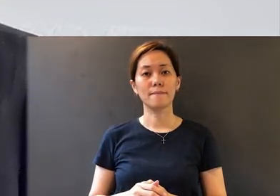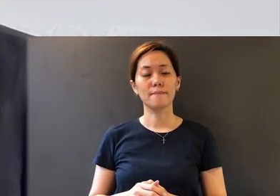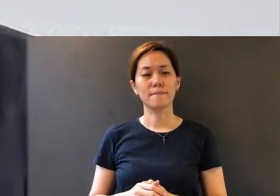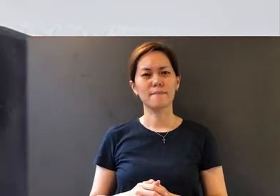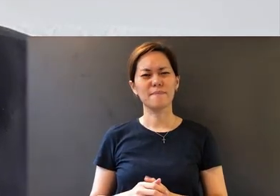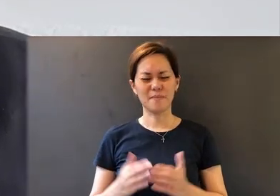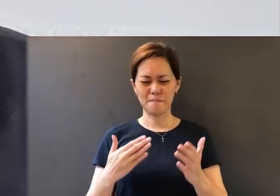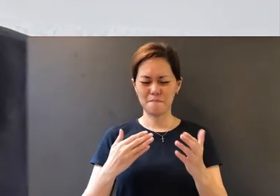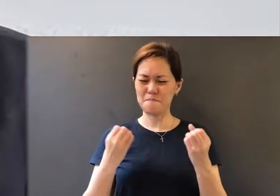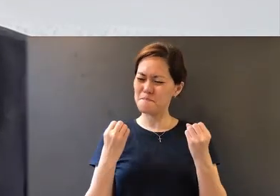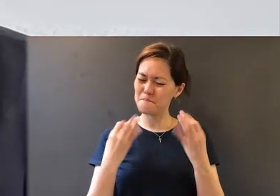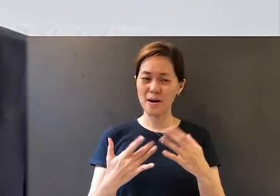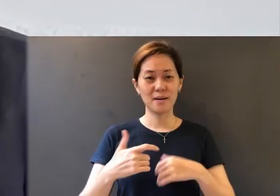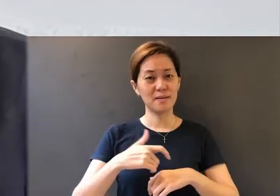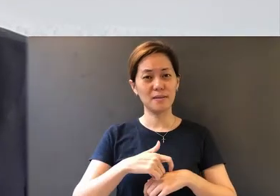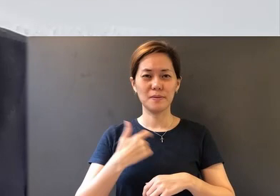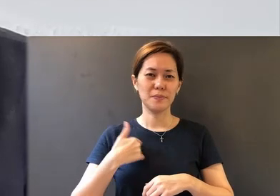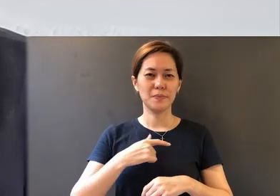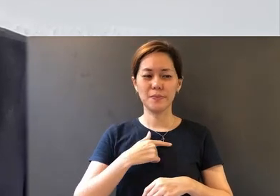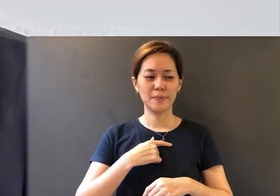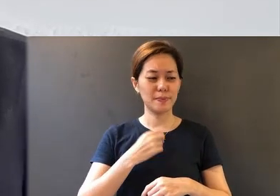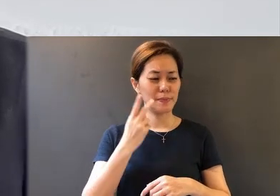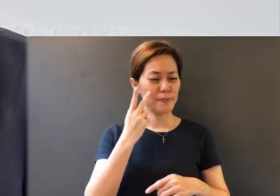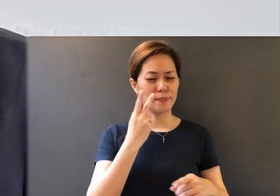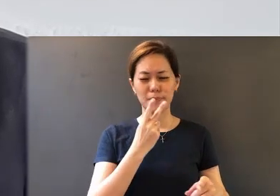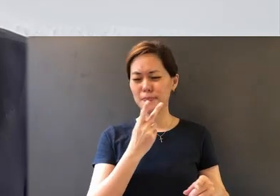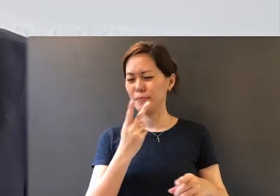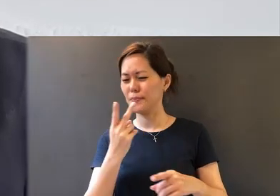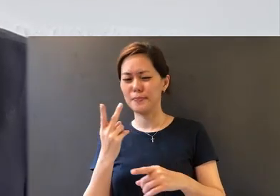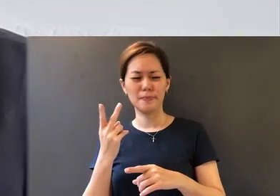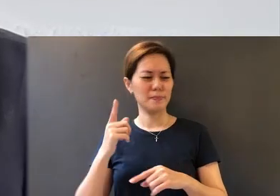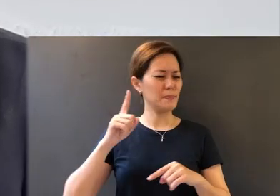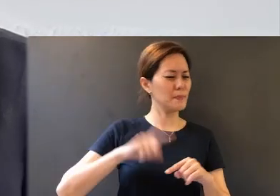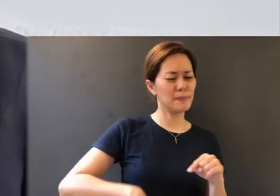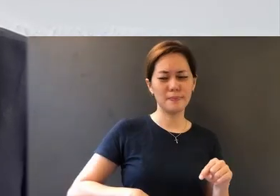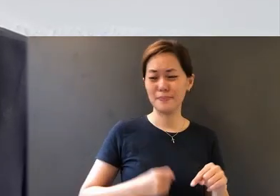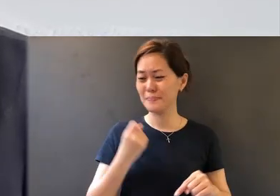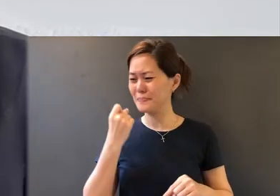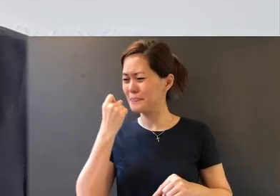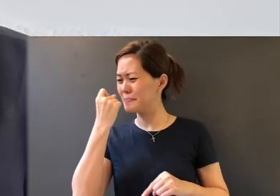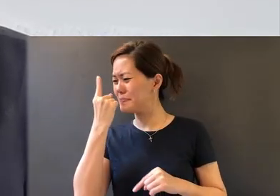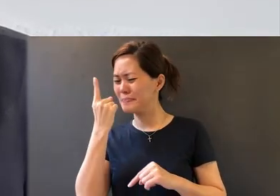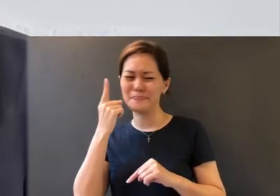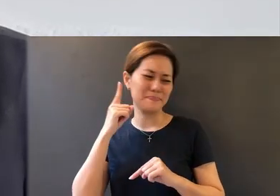very often we cannot see and cannot understand